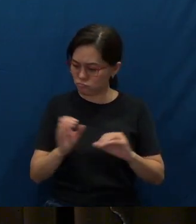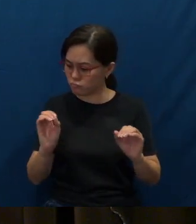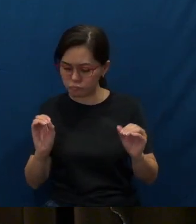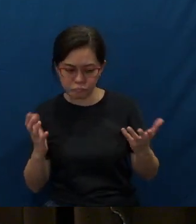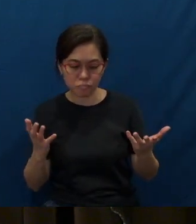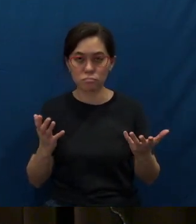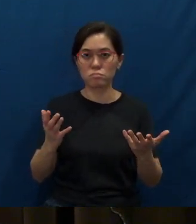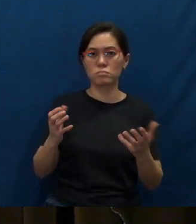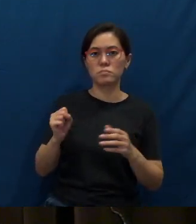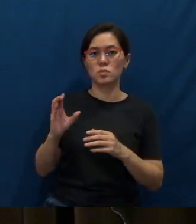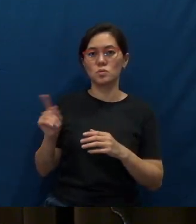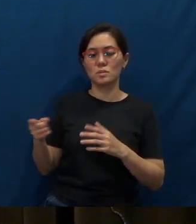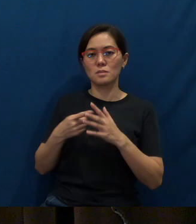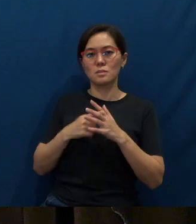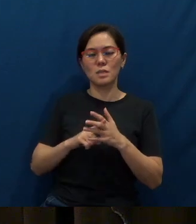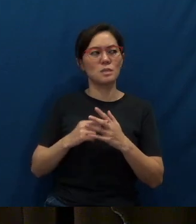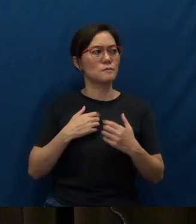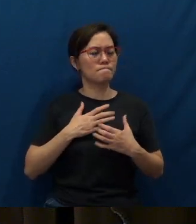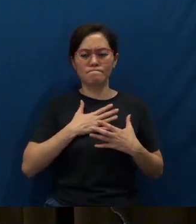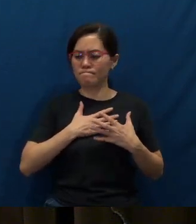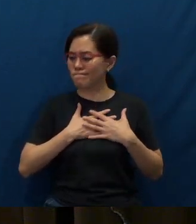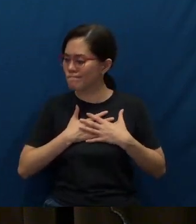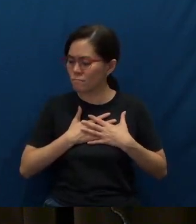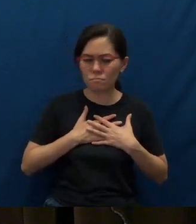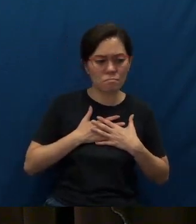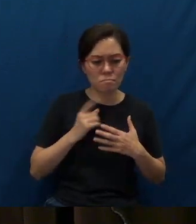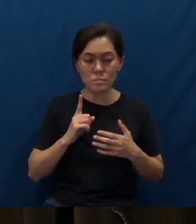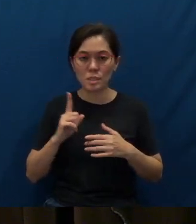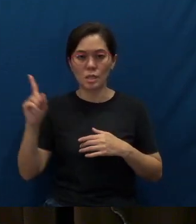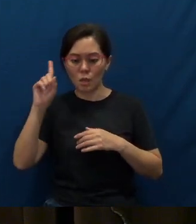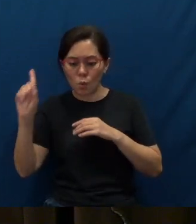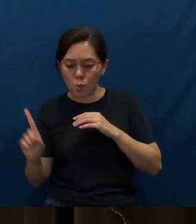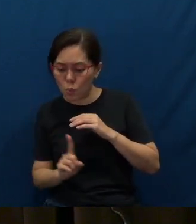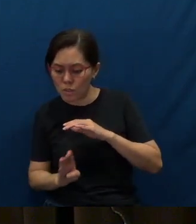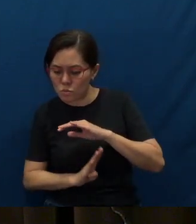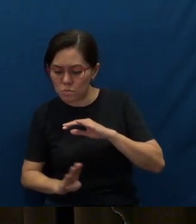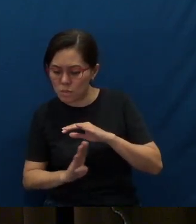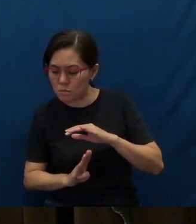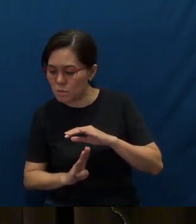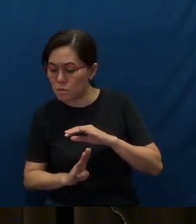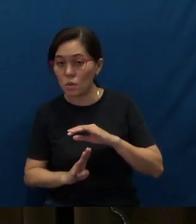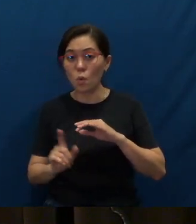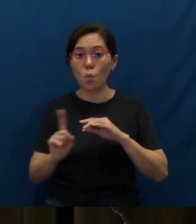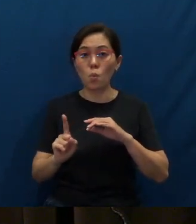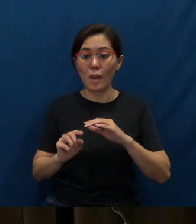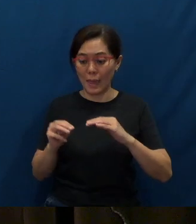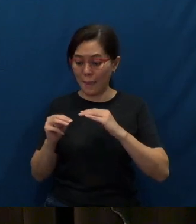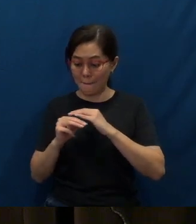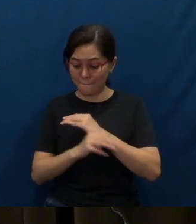So he began to be quite anxious, and went down to the basement, where the mailboxes were located, to check.